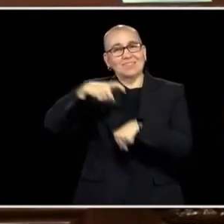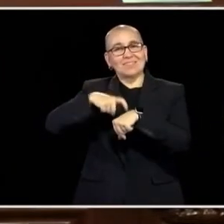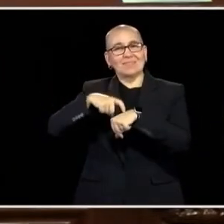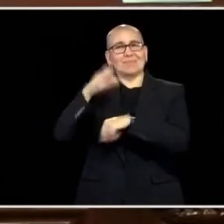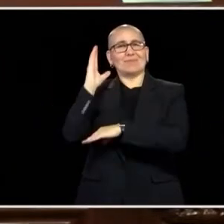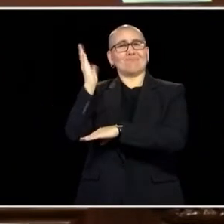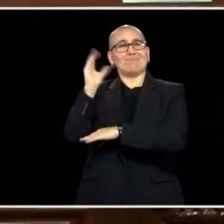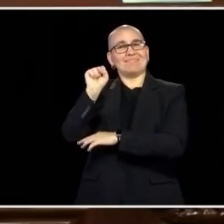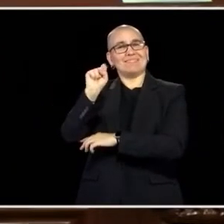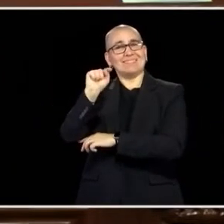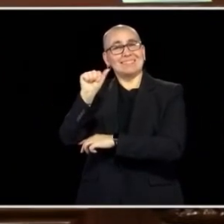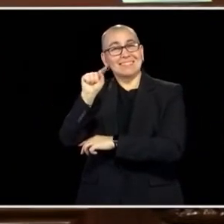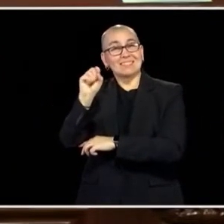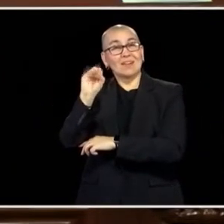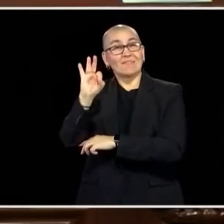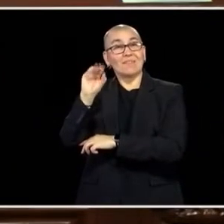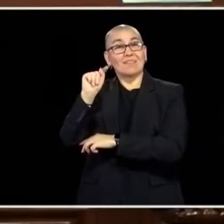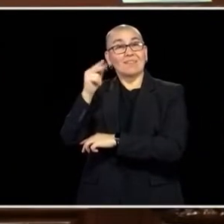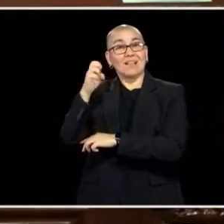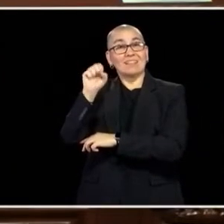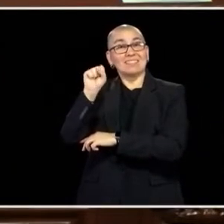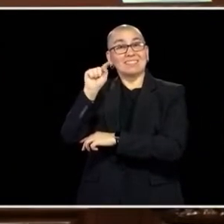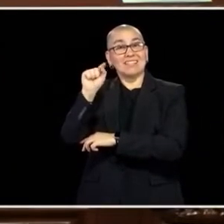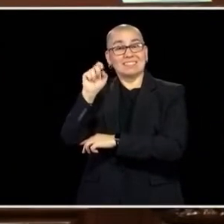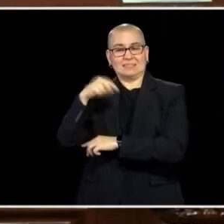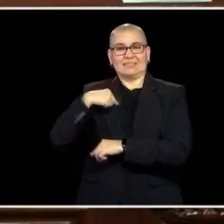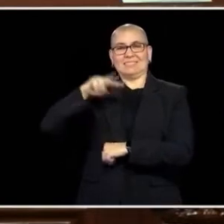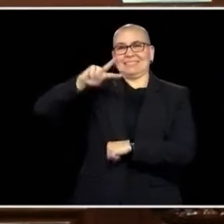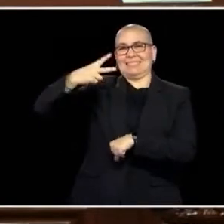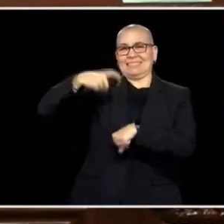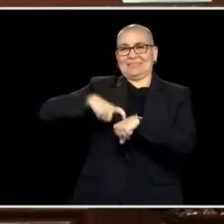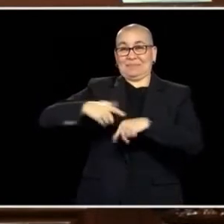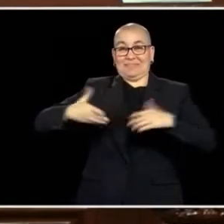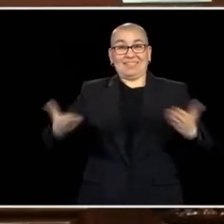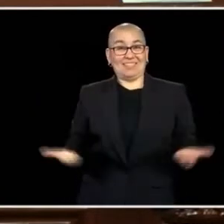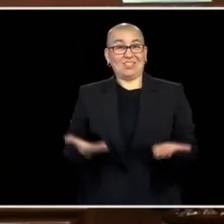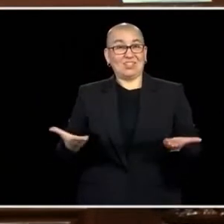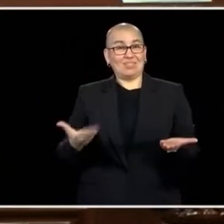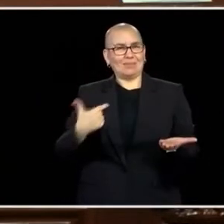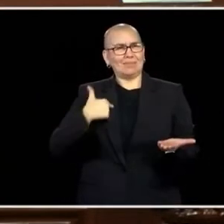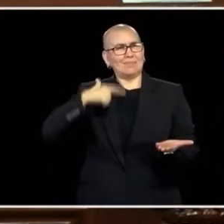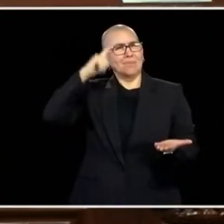ONE IN THIS IMPORTANT CHAMBER. AND I THINK AND I HOPE ALL OF YOU FELT AS YOU WALKED IN HERE